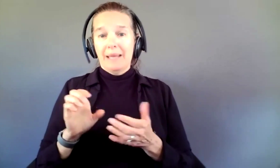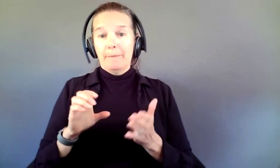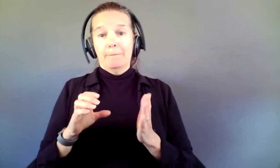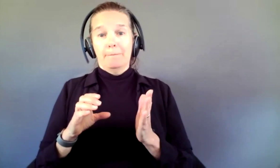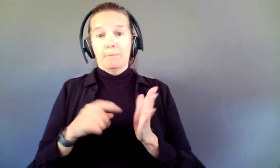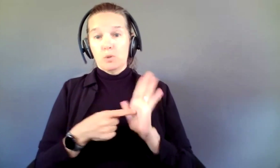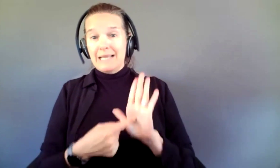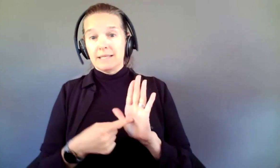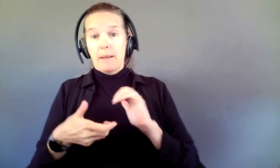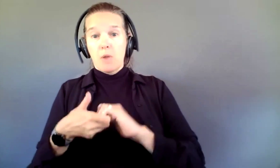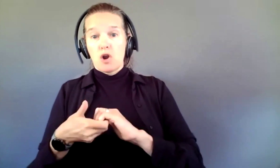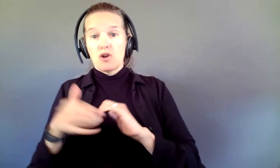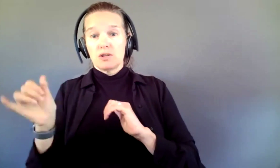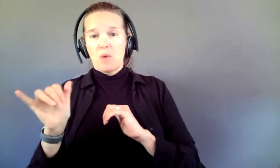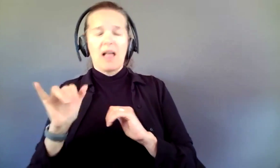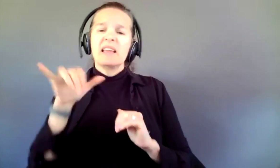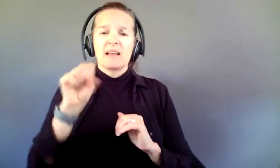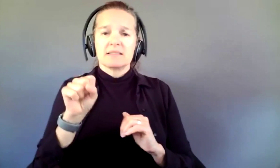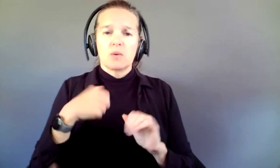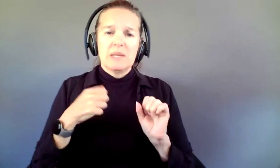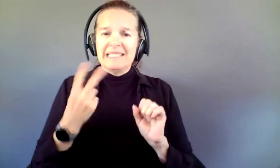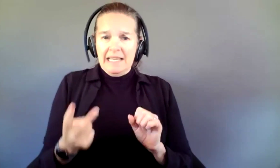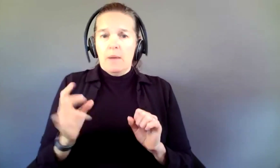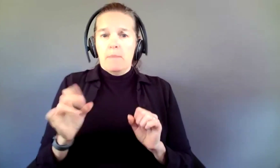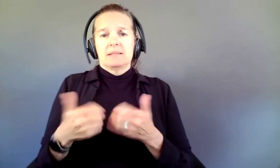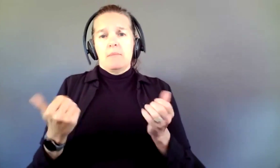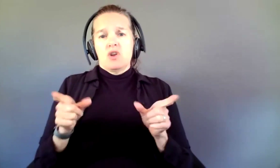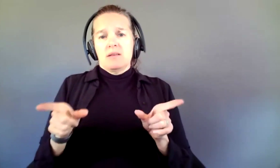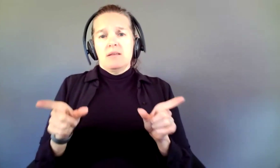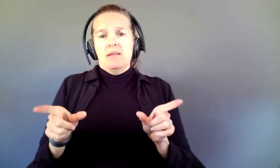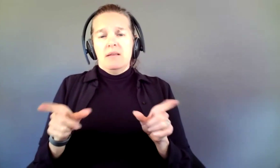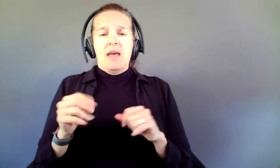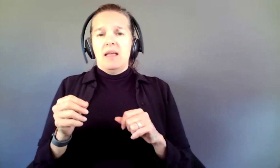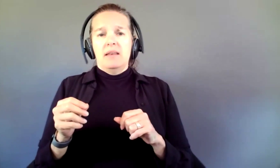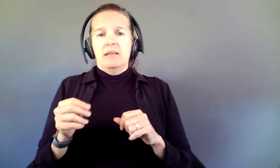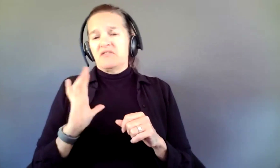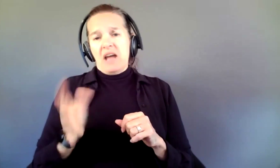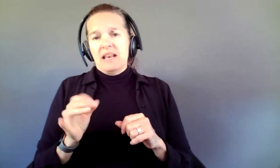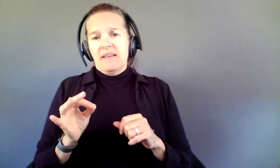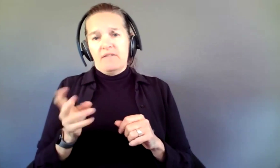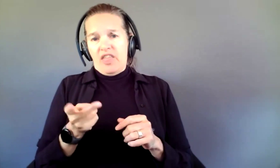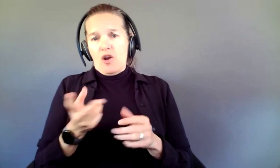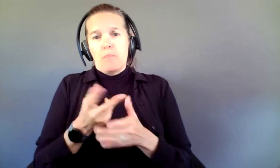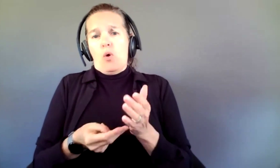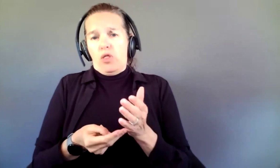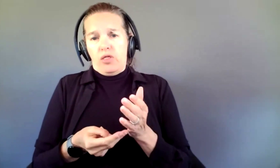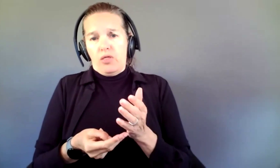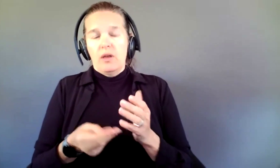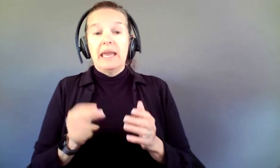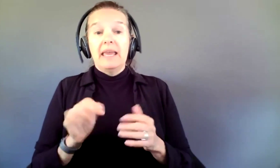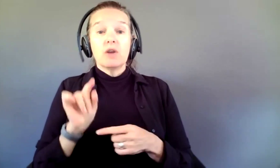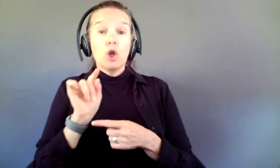as two very separate things. It's very fine that they are both, as long as you are clear on that